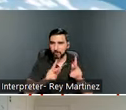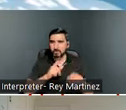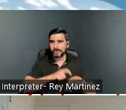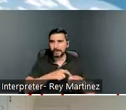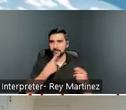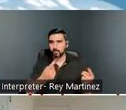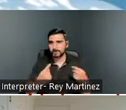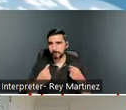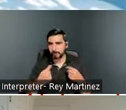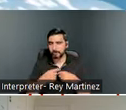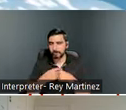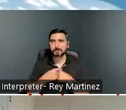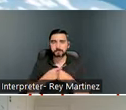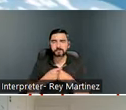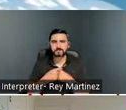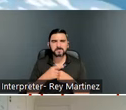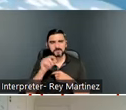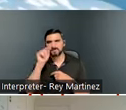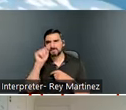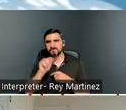So those are some partners that I want to identify from this list,